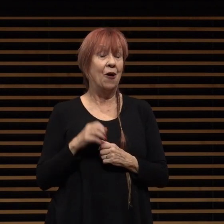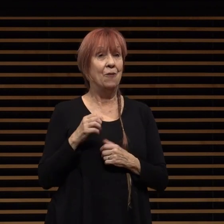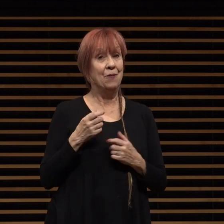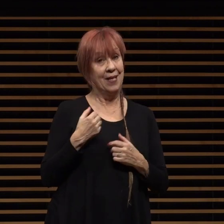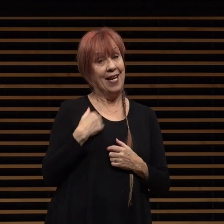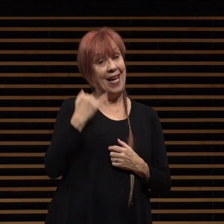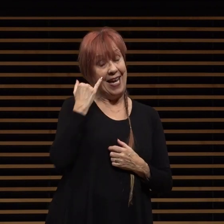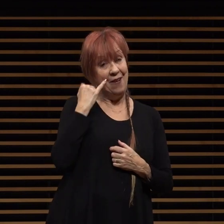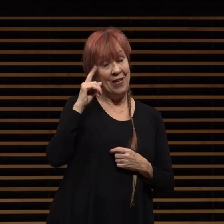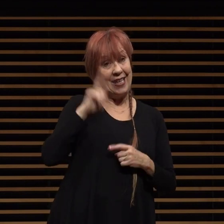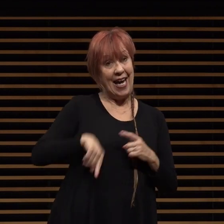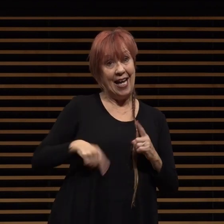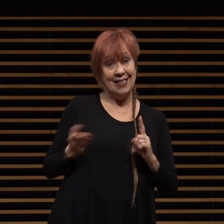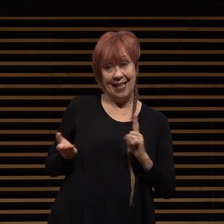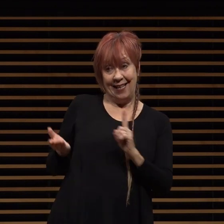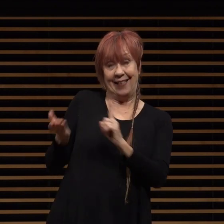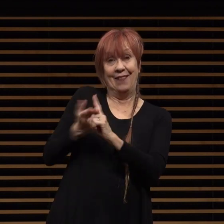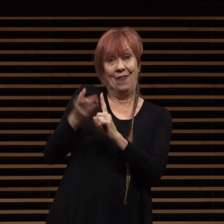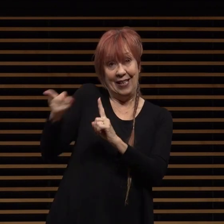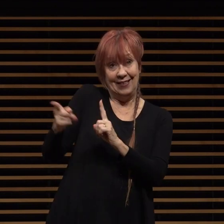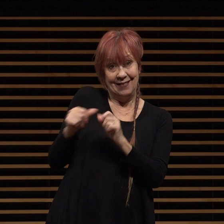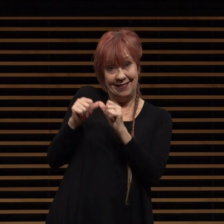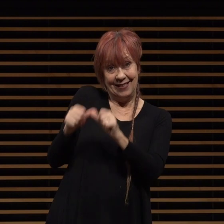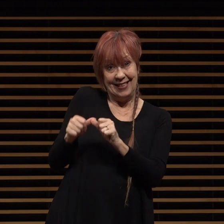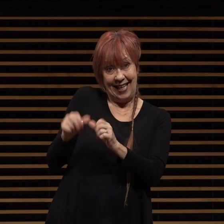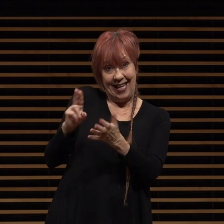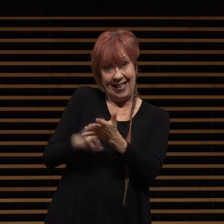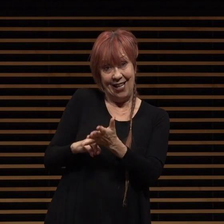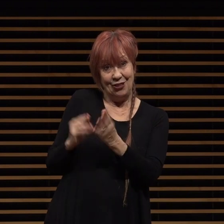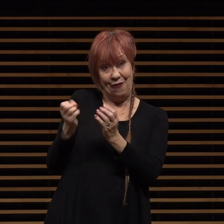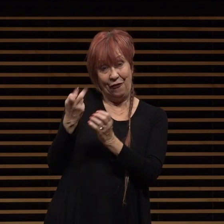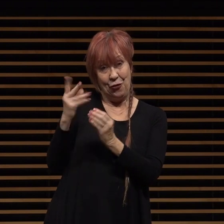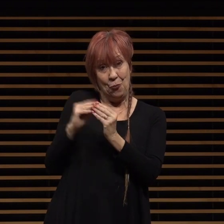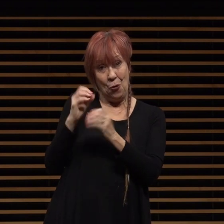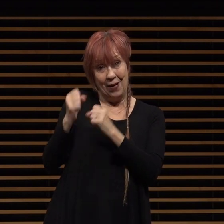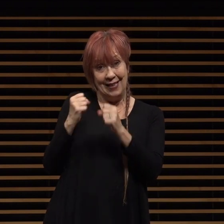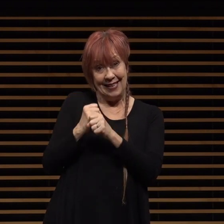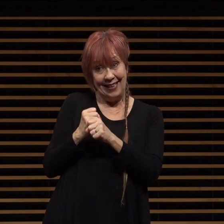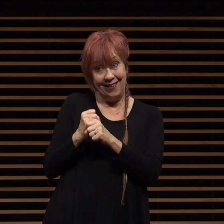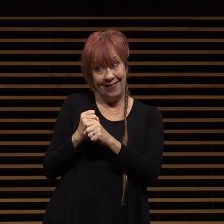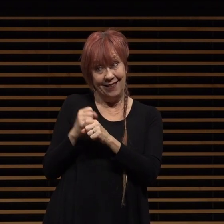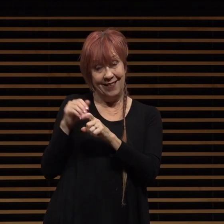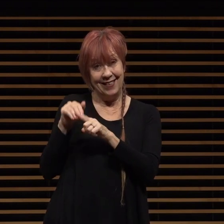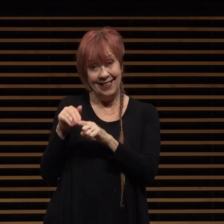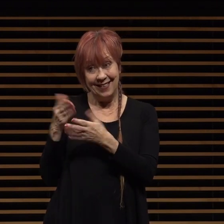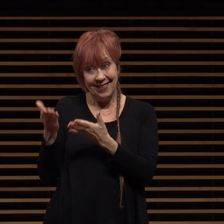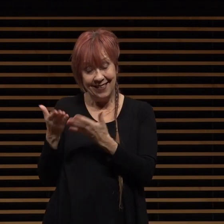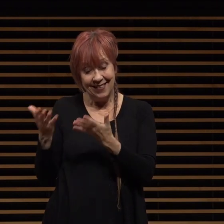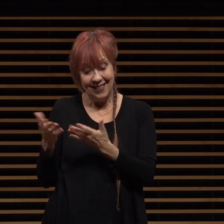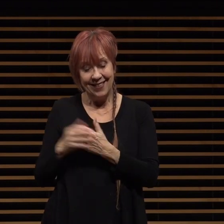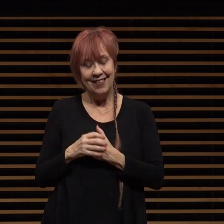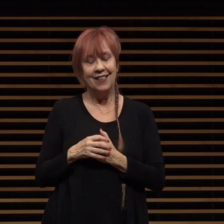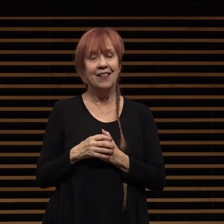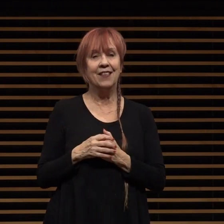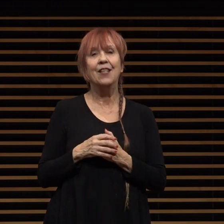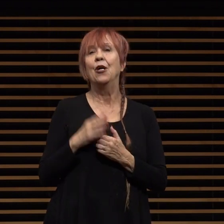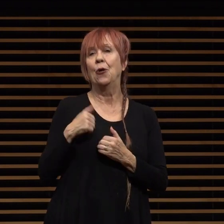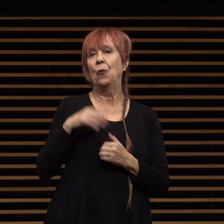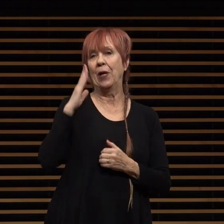extend her contract a few more years hint and